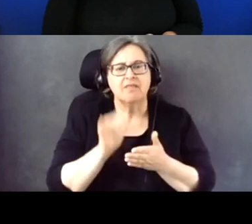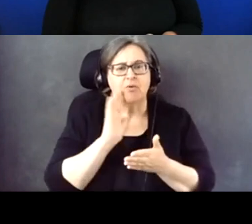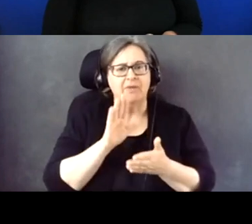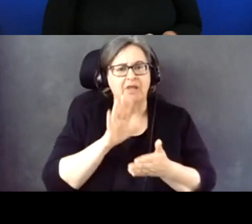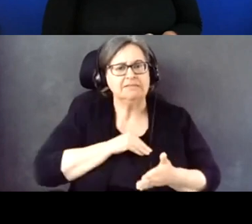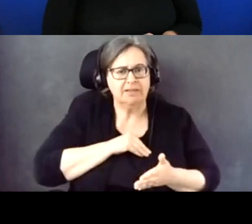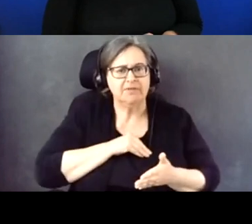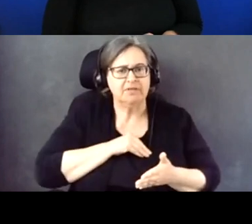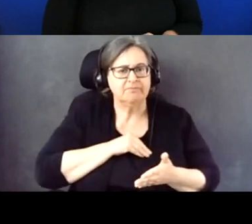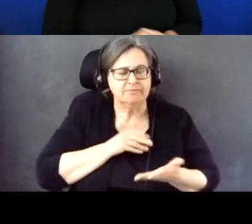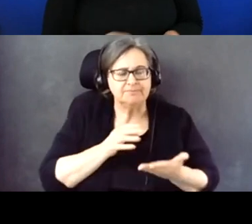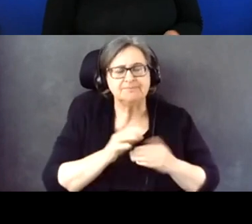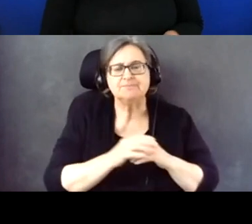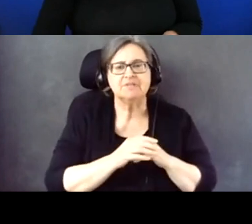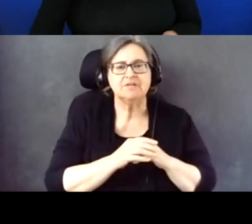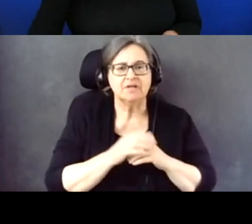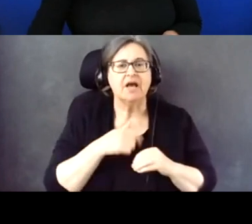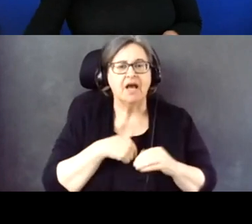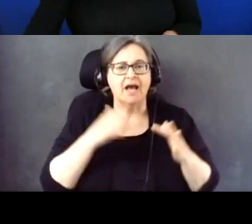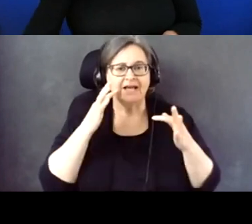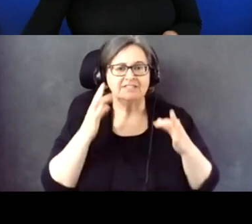So I definitely think that would benefit everyone.